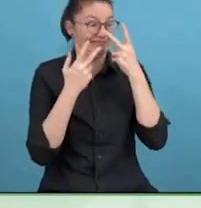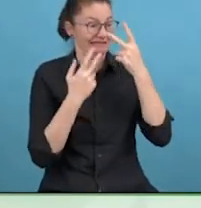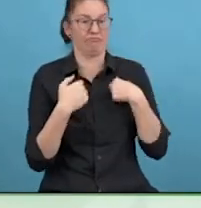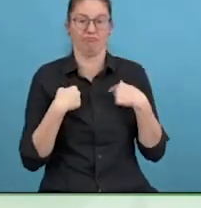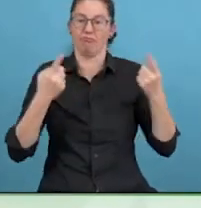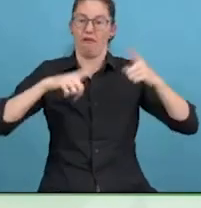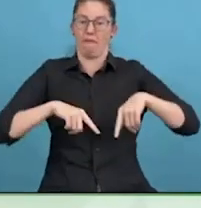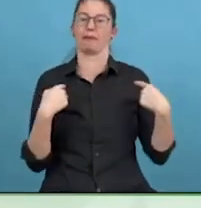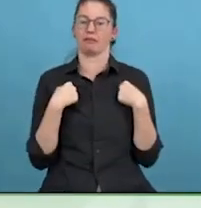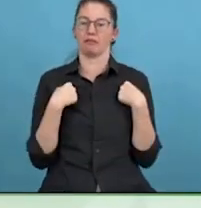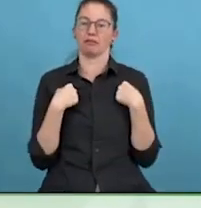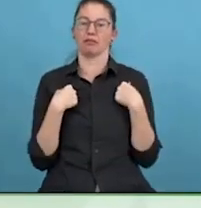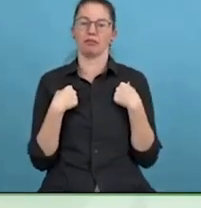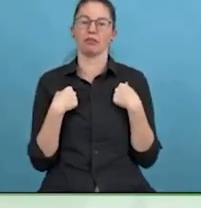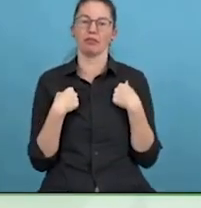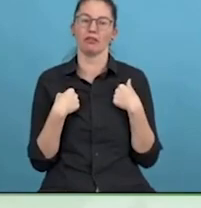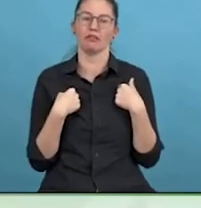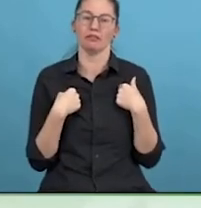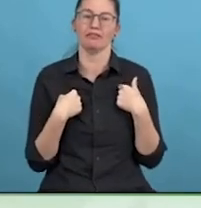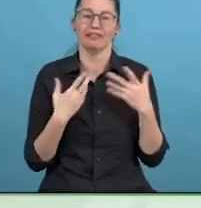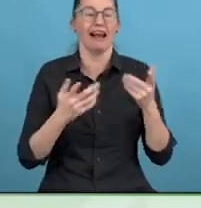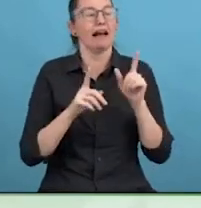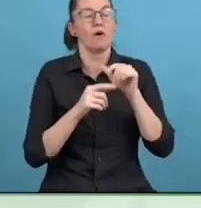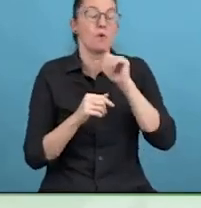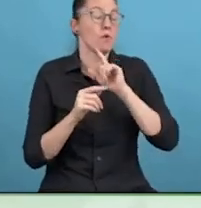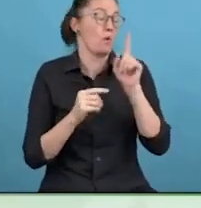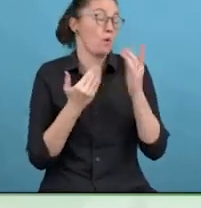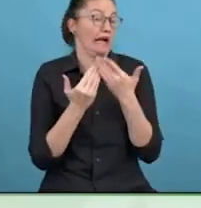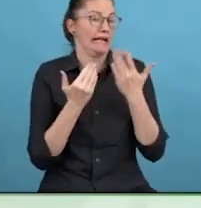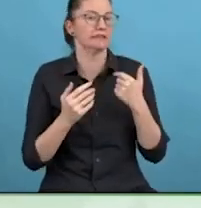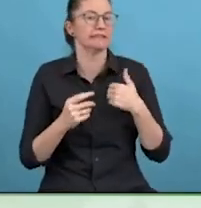If somebody tells you maybe it is because of something else, if you